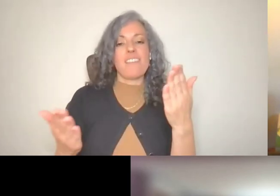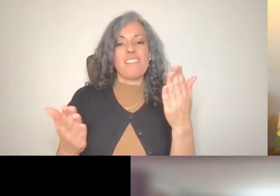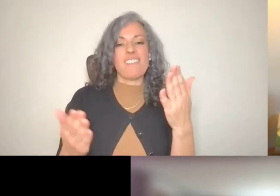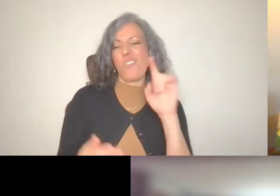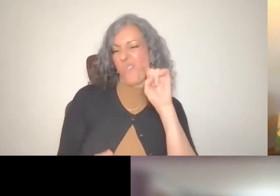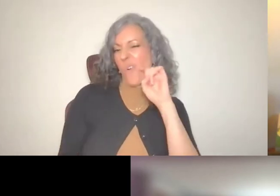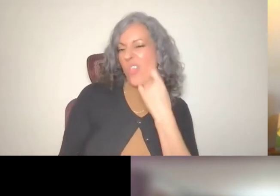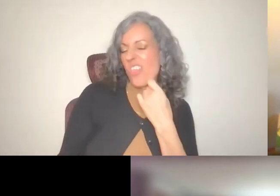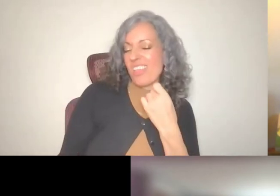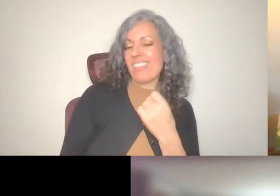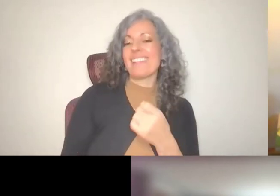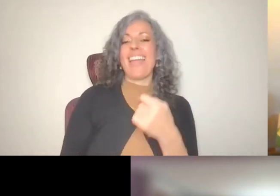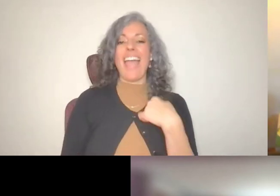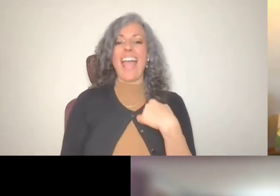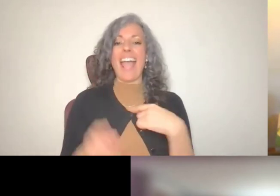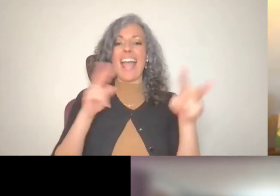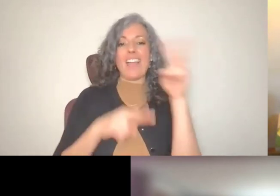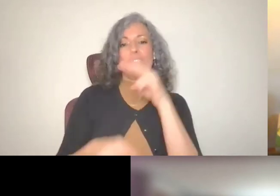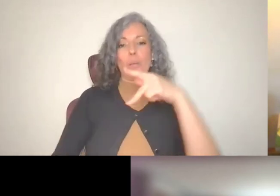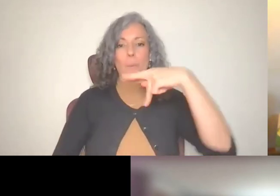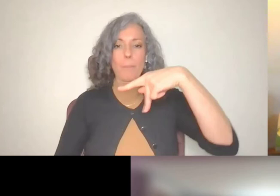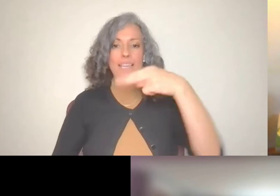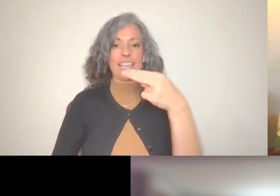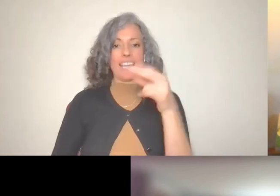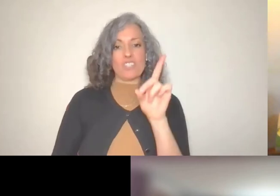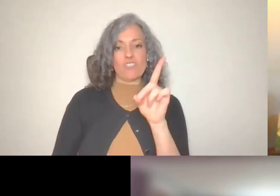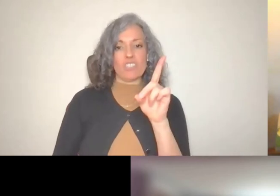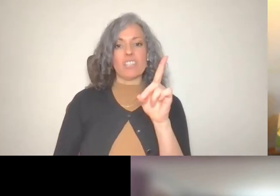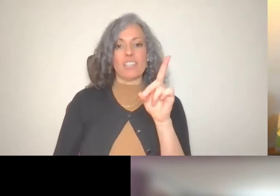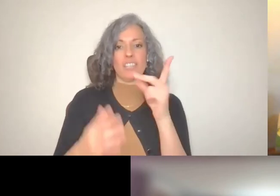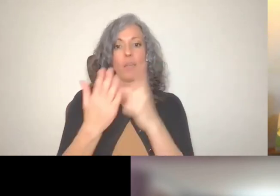looking at you to program Appliance in them right now.